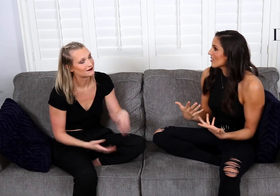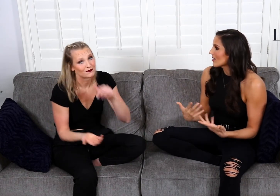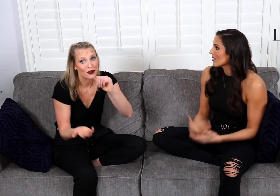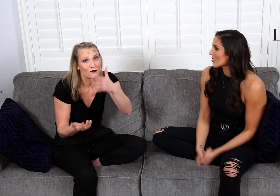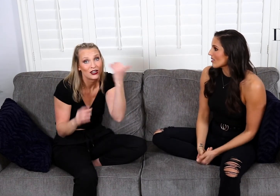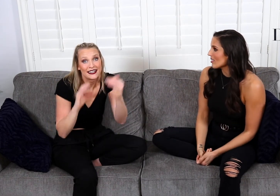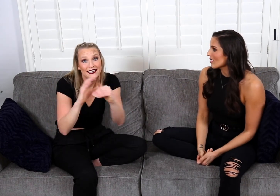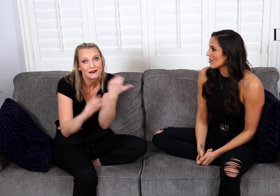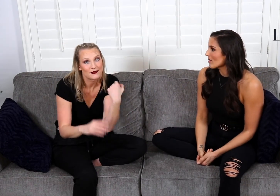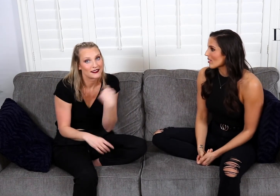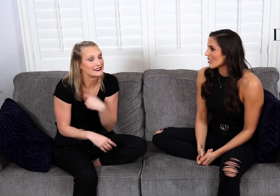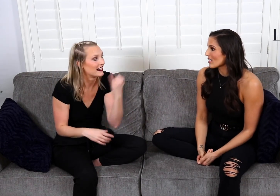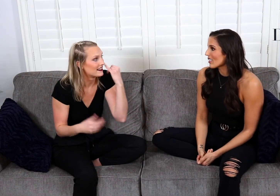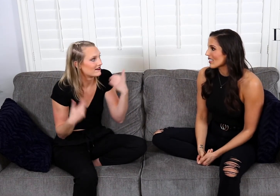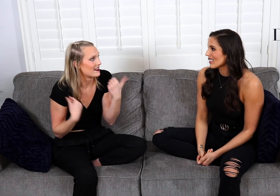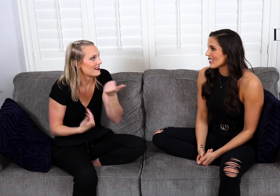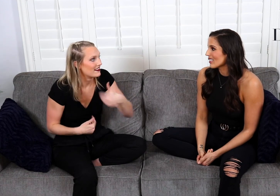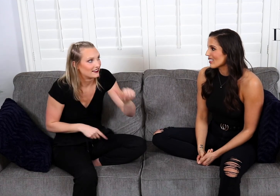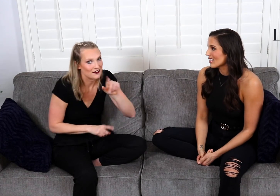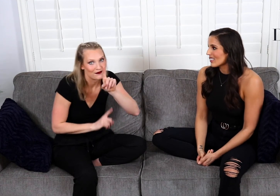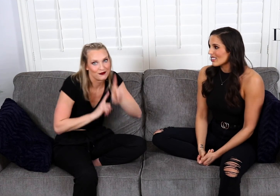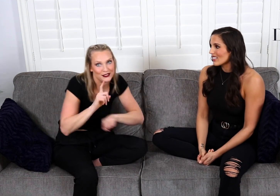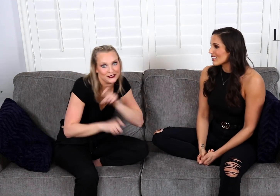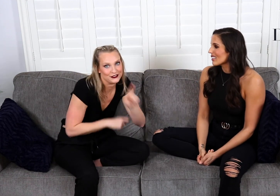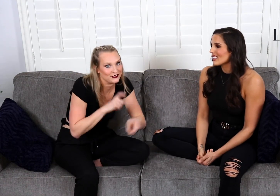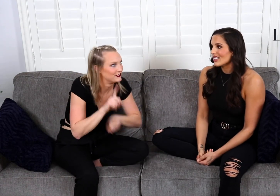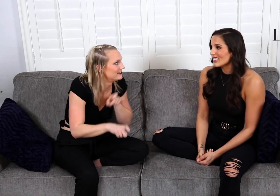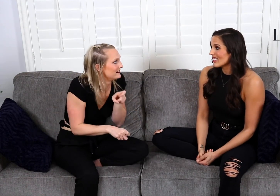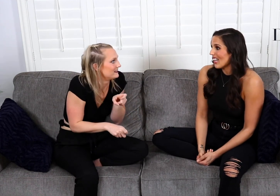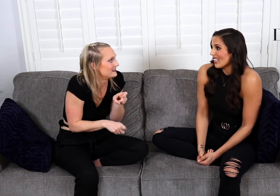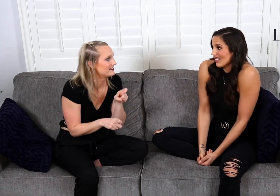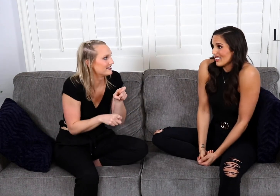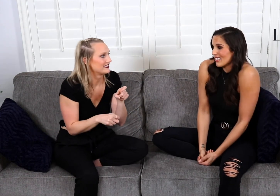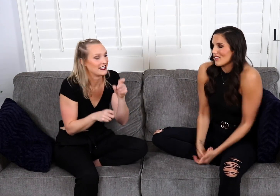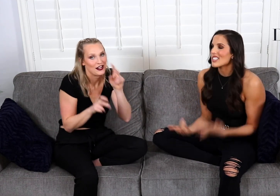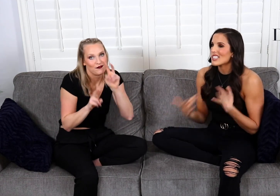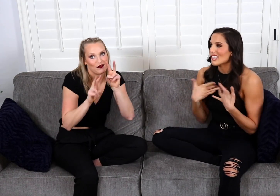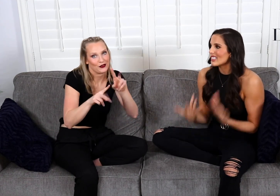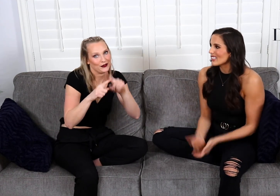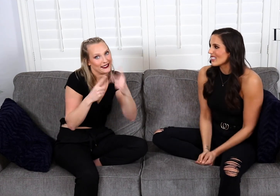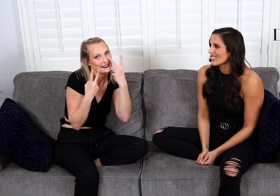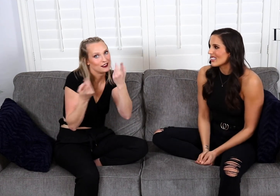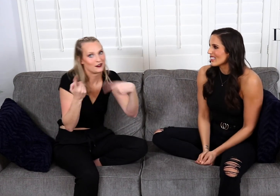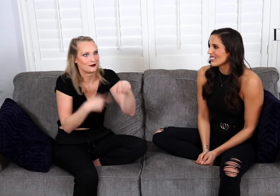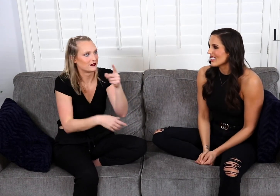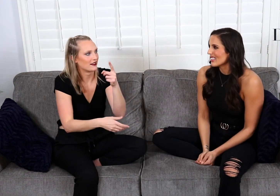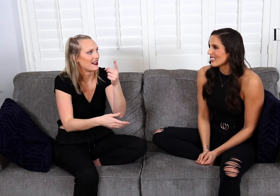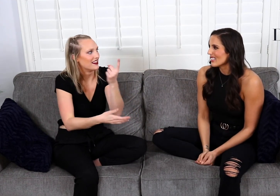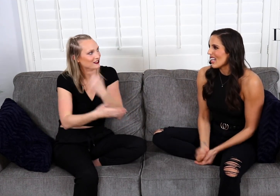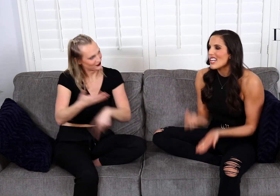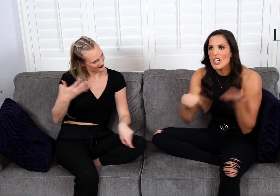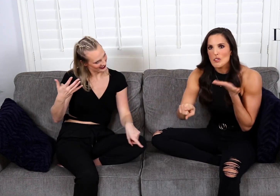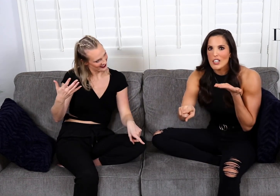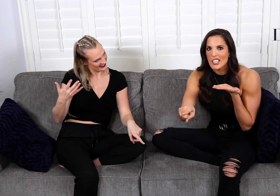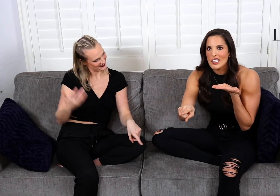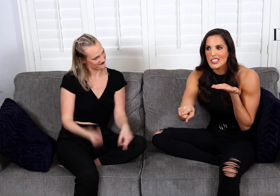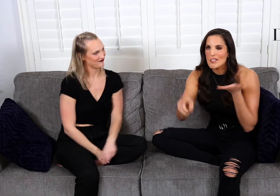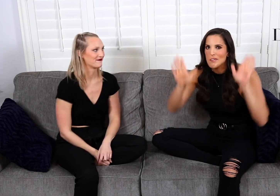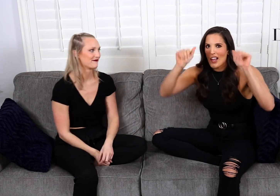and don't forget to email us if you have any questions! And we look forward to seeing you next week! Next week!